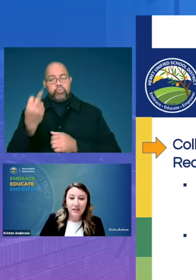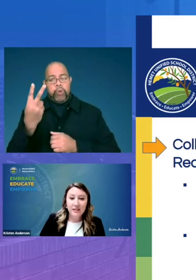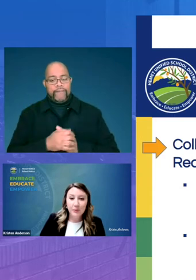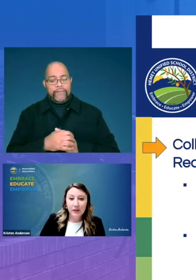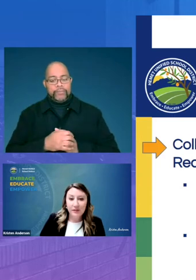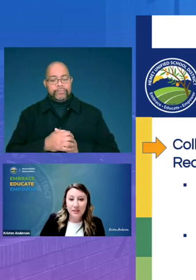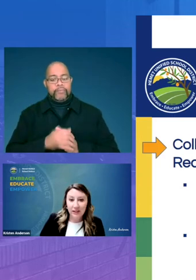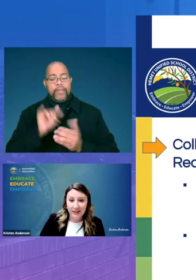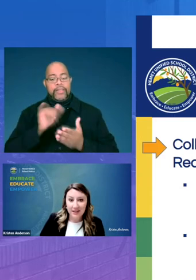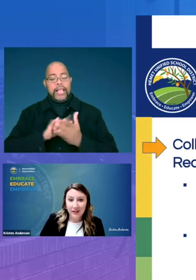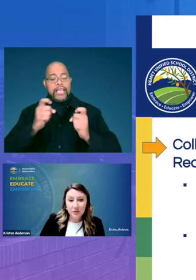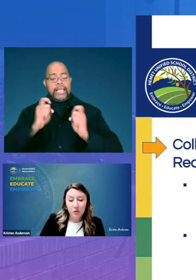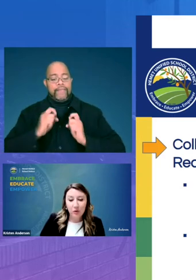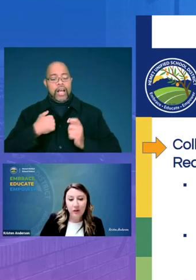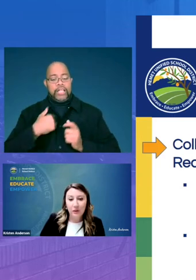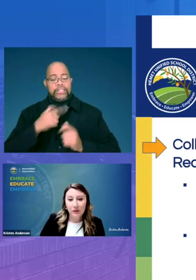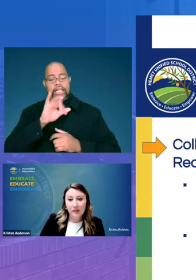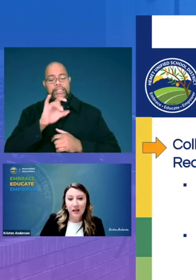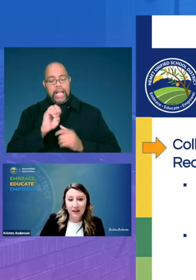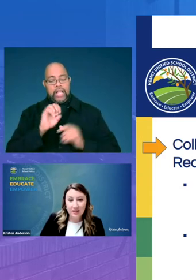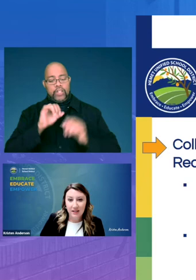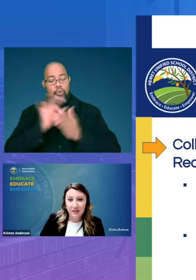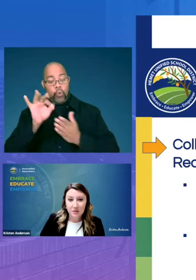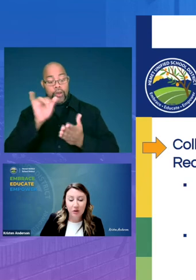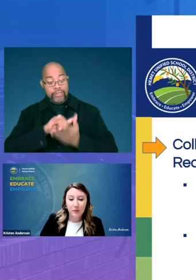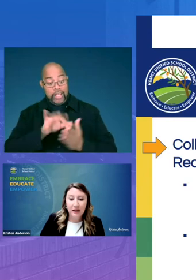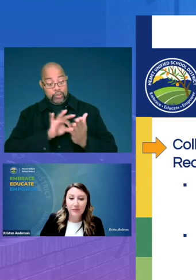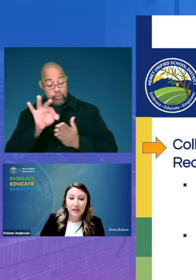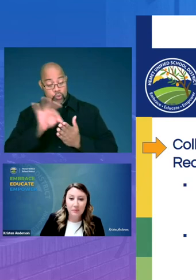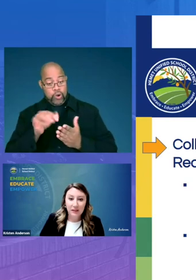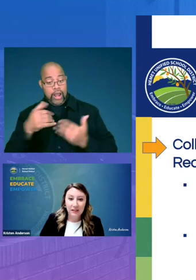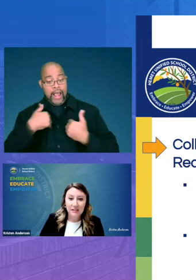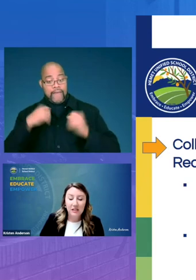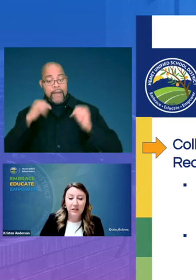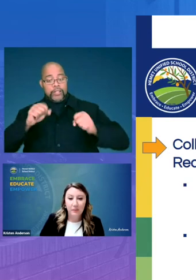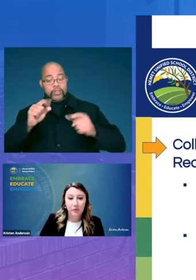this will give us a lexile score and without lexile 4 we have the ability to look at both